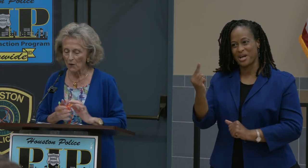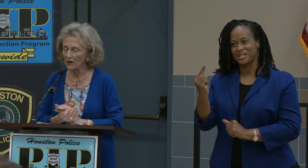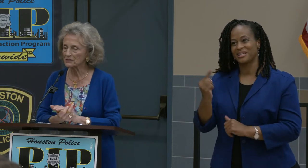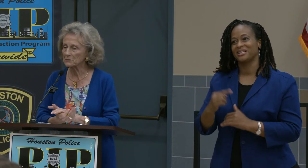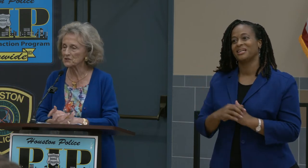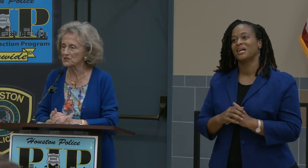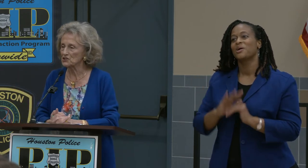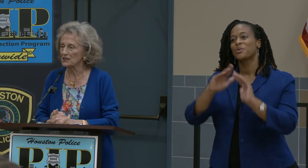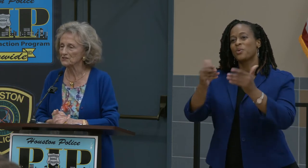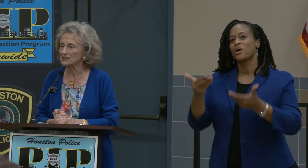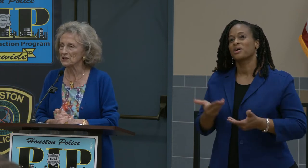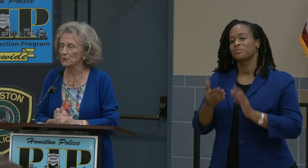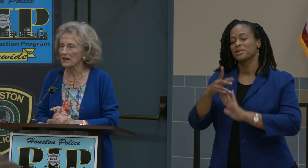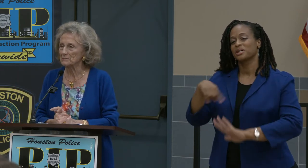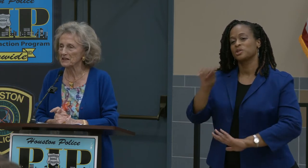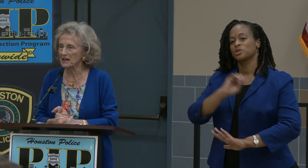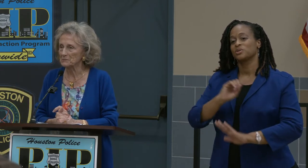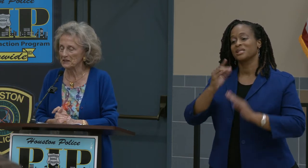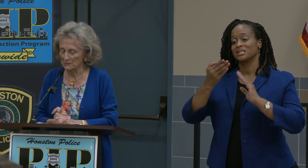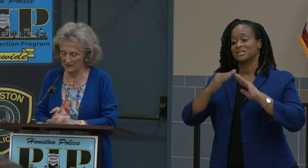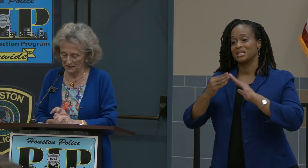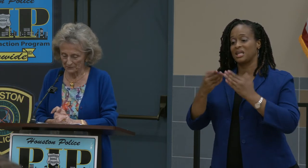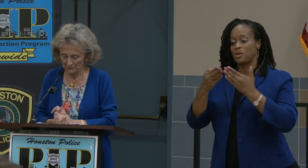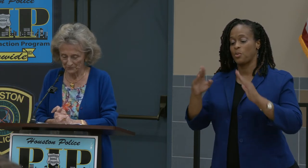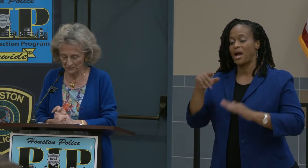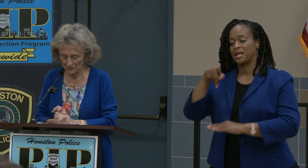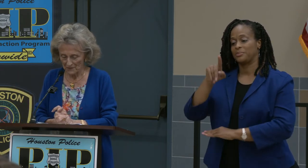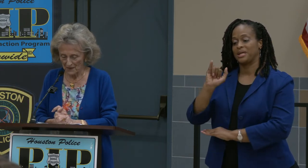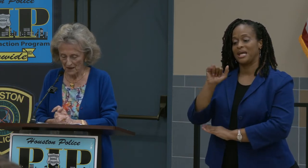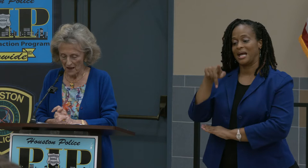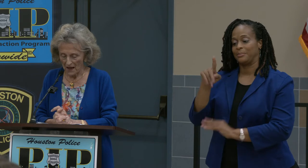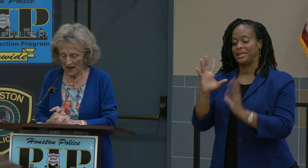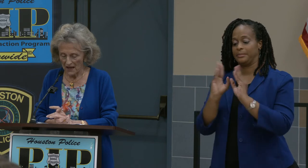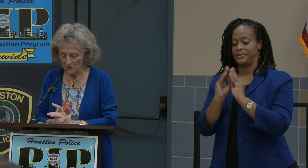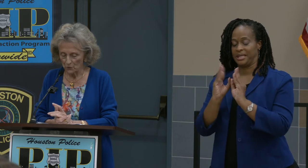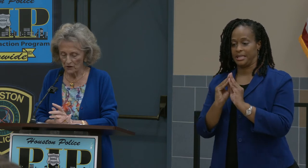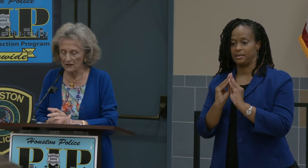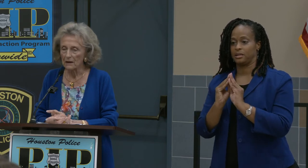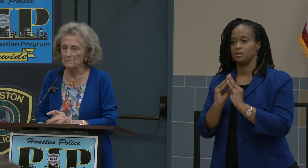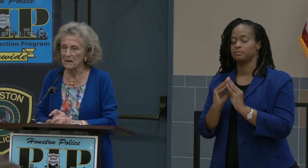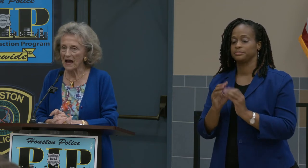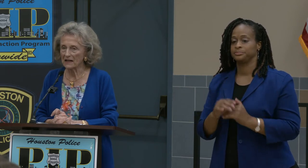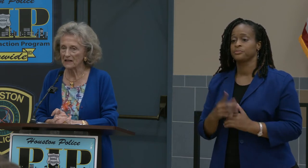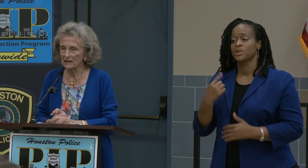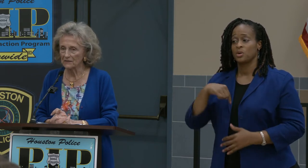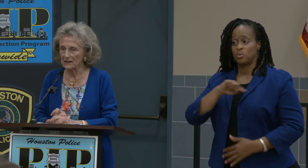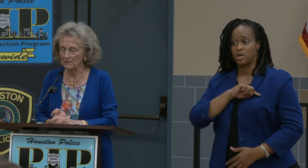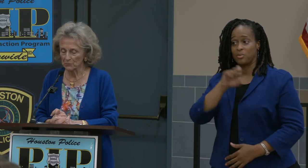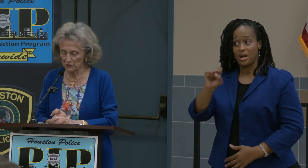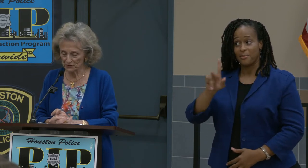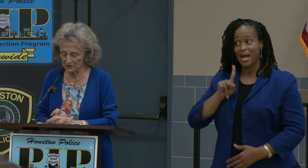Welcome to the Chief's citywide PIP meeting. And we're back in the in-person